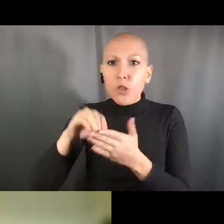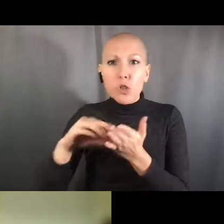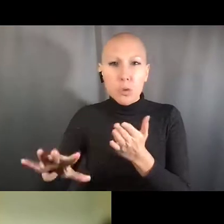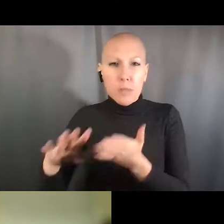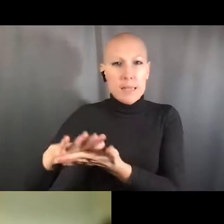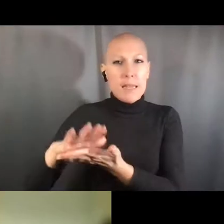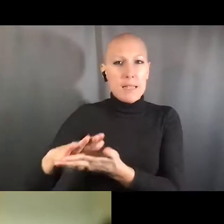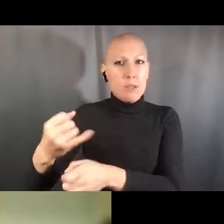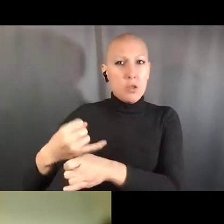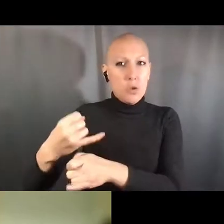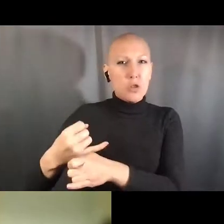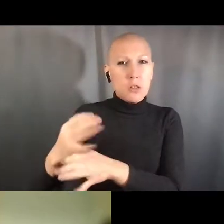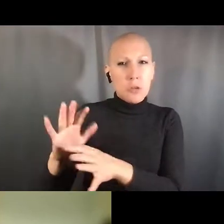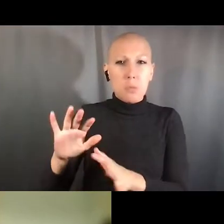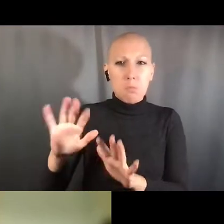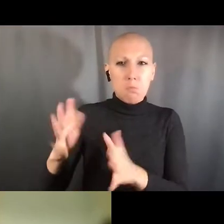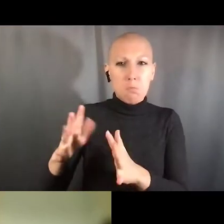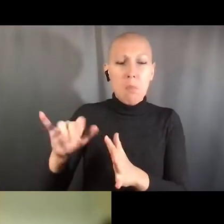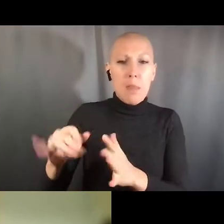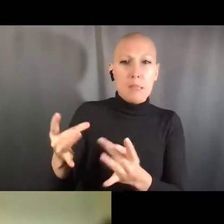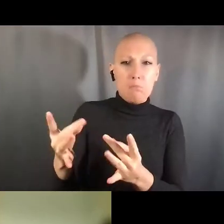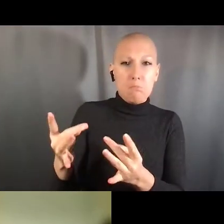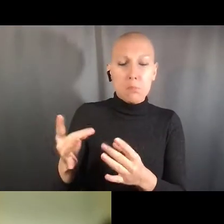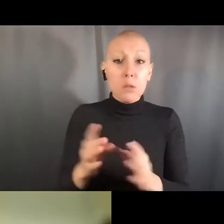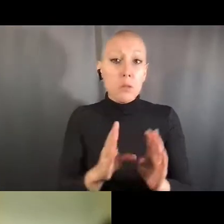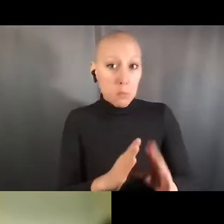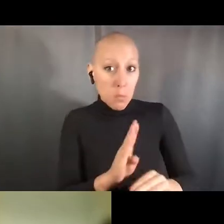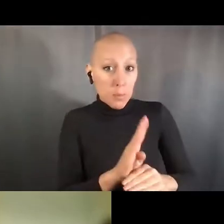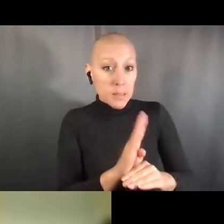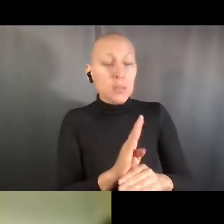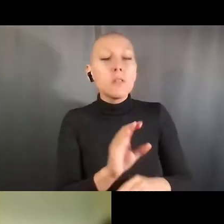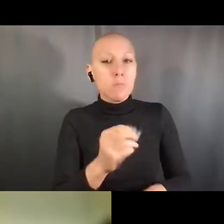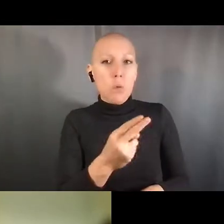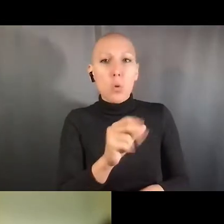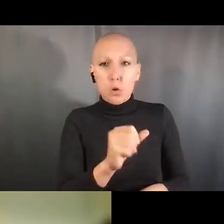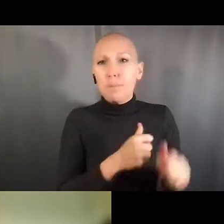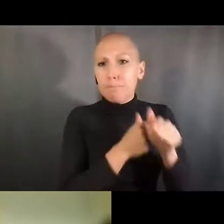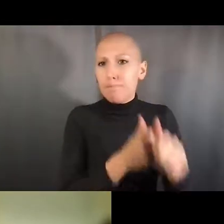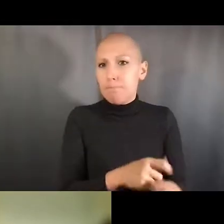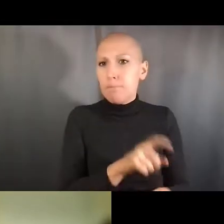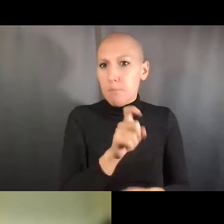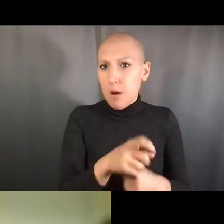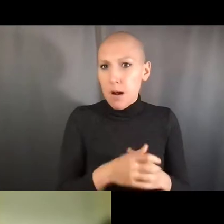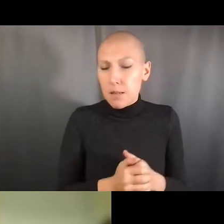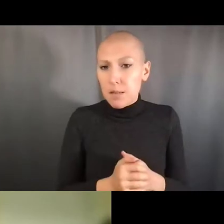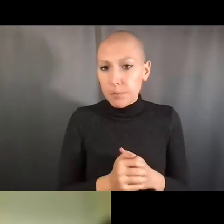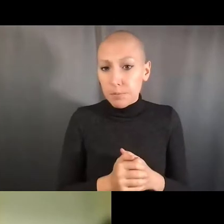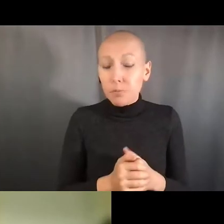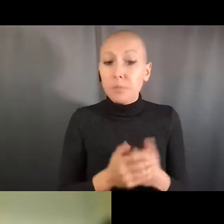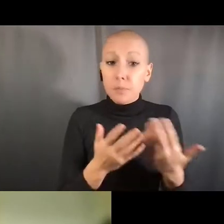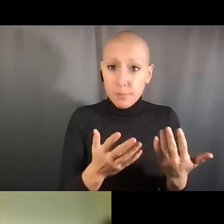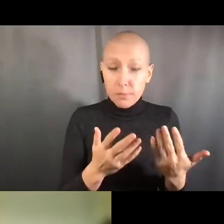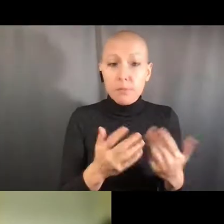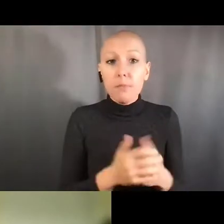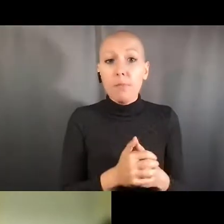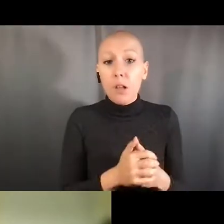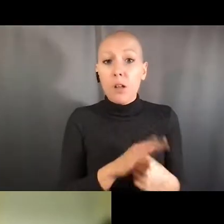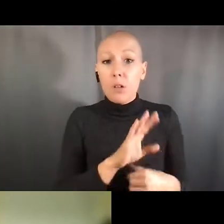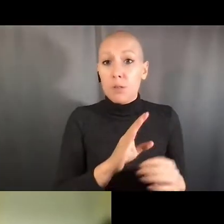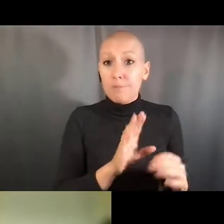So they can catch fire easily, and if you spill a chemical on them, say phenol, it will go through them and into your skin.